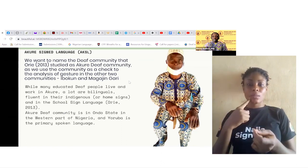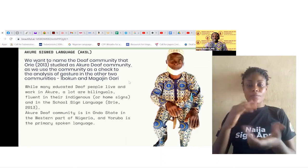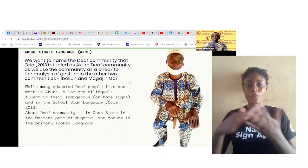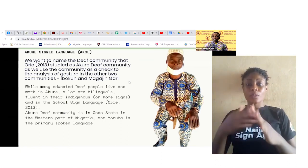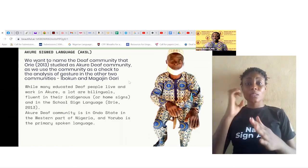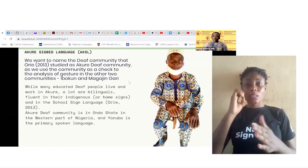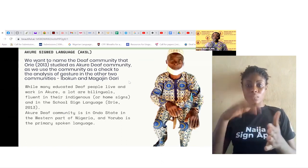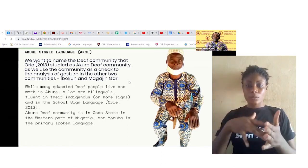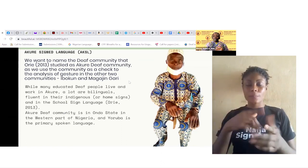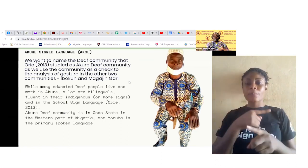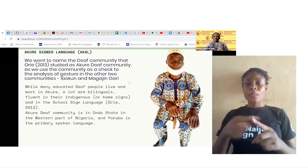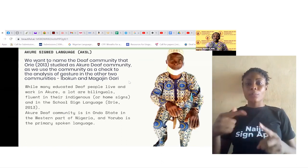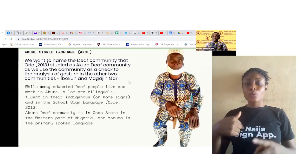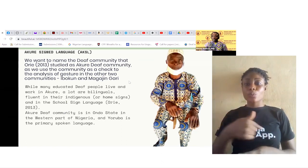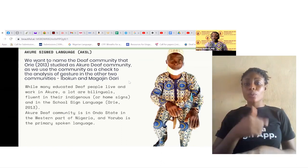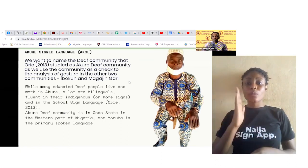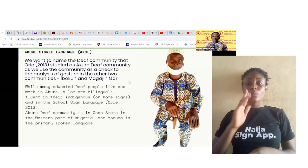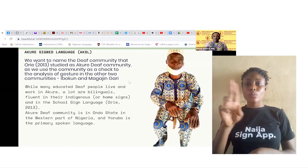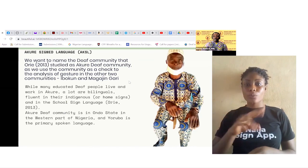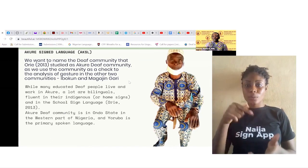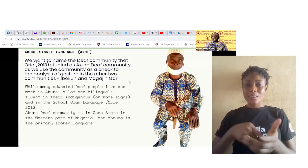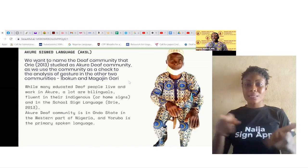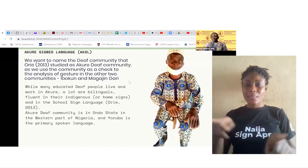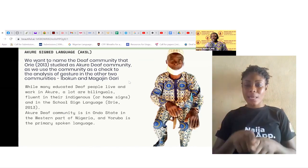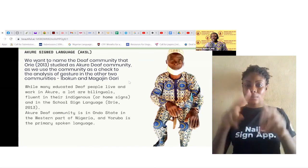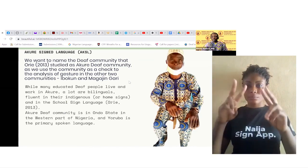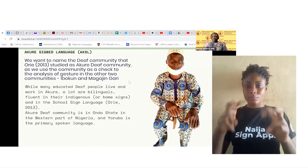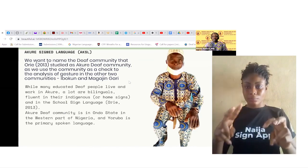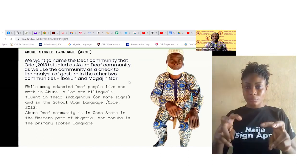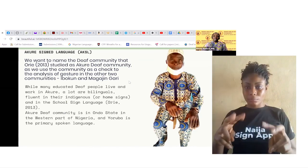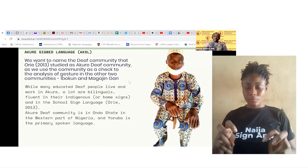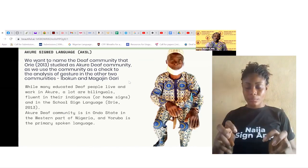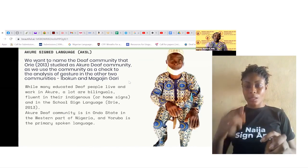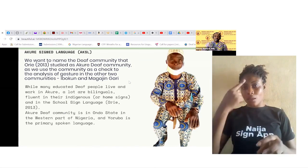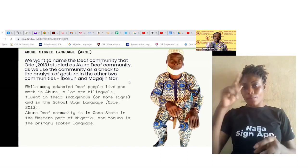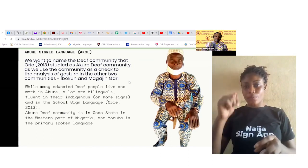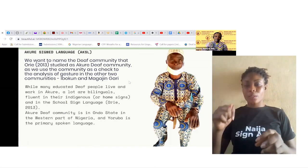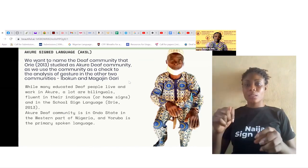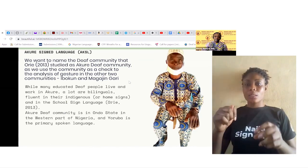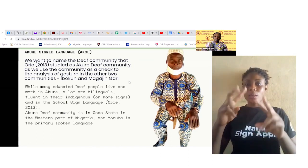analysis that we are going to give to the other two sign language varieties that we are presenting